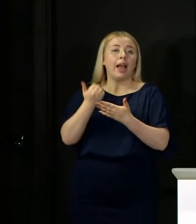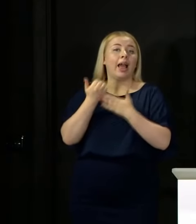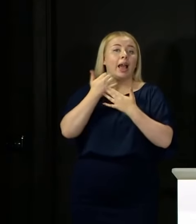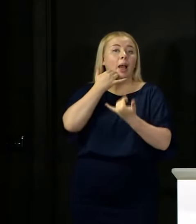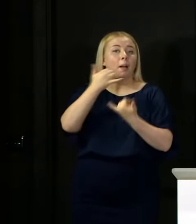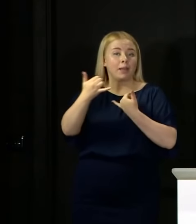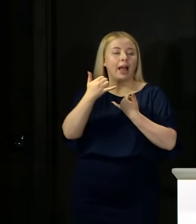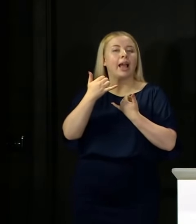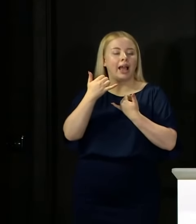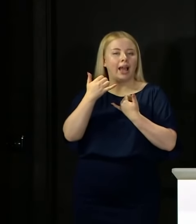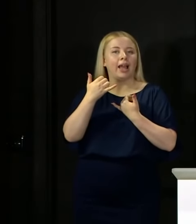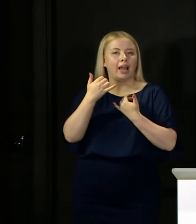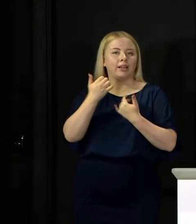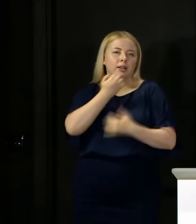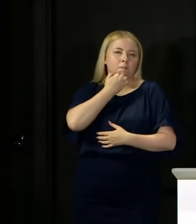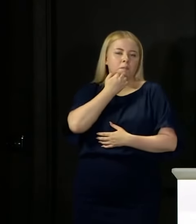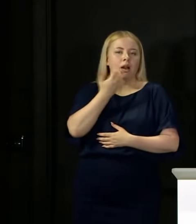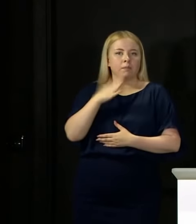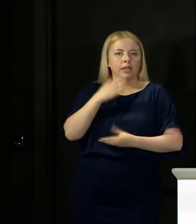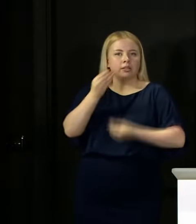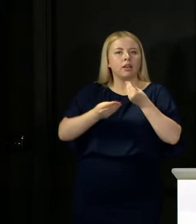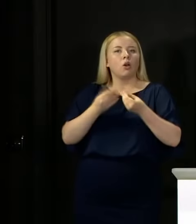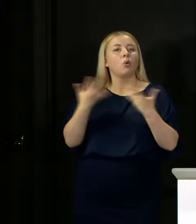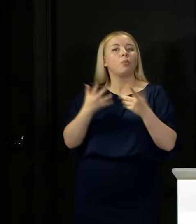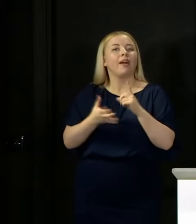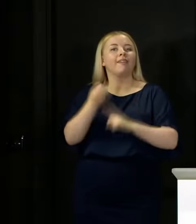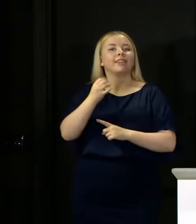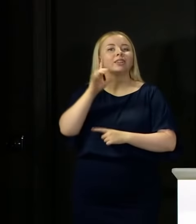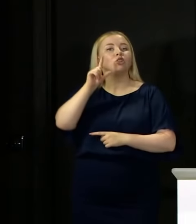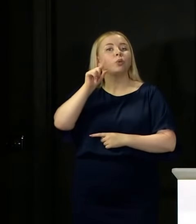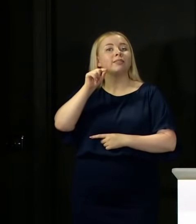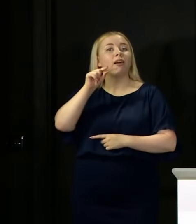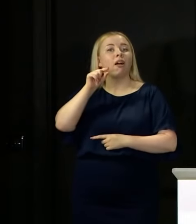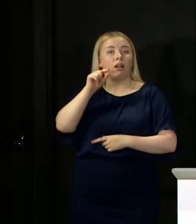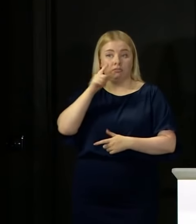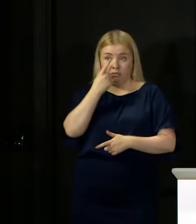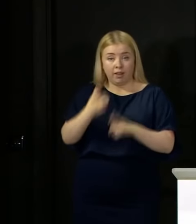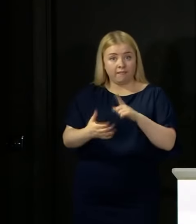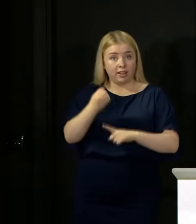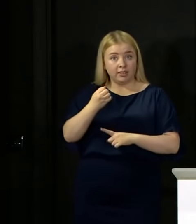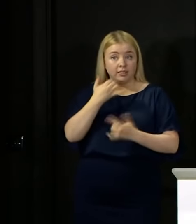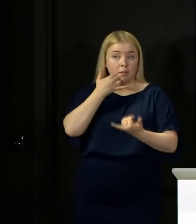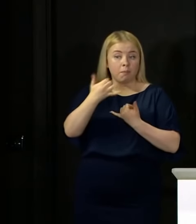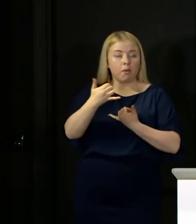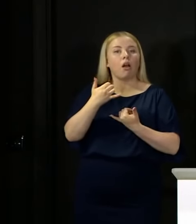out earlier on, and you'll find that on the Twitter feed later, to get advice on making that appeal.